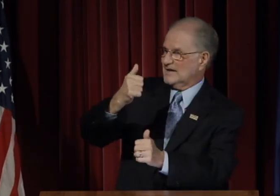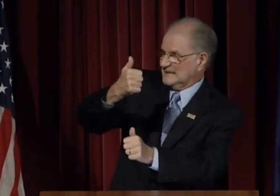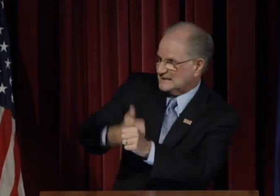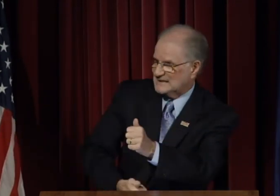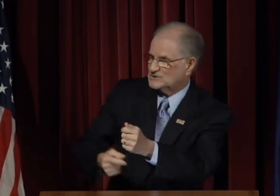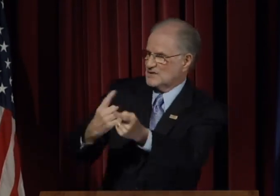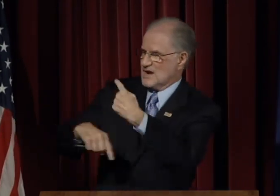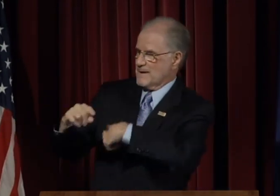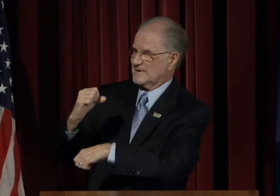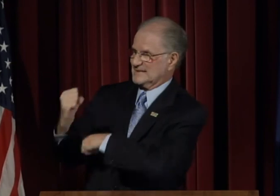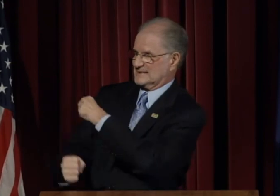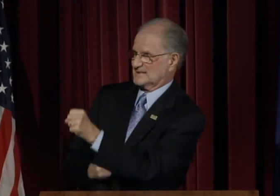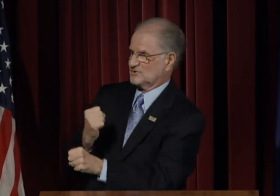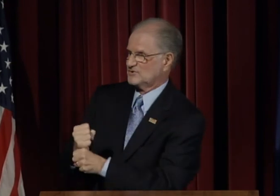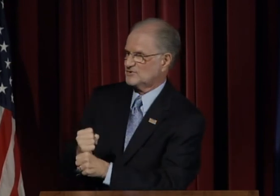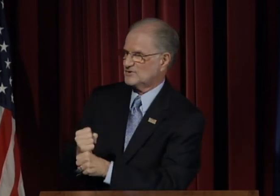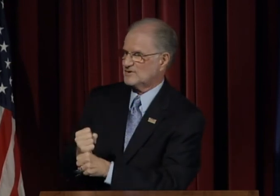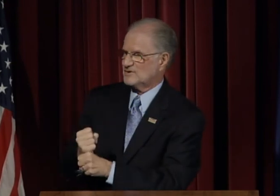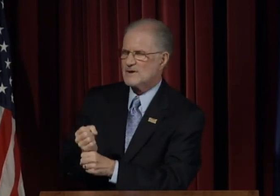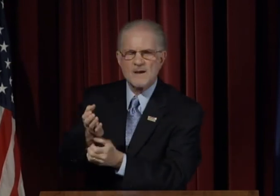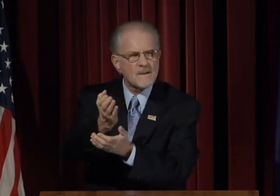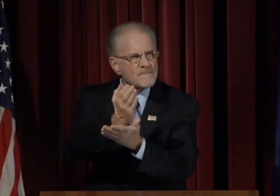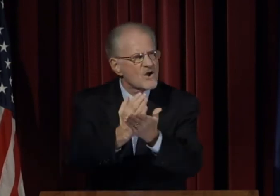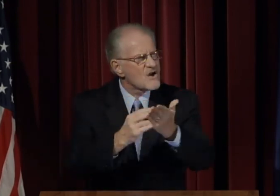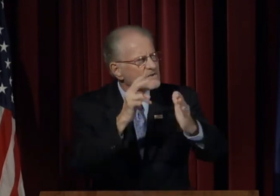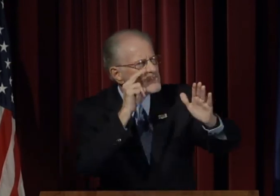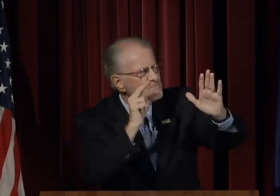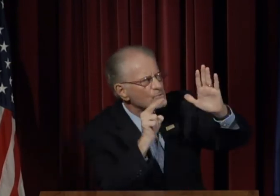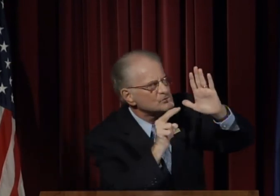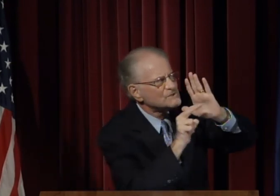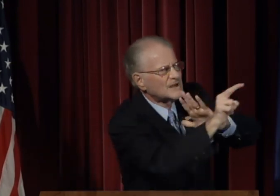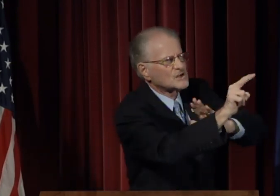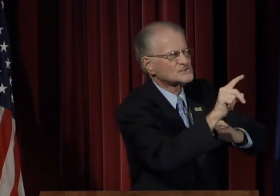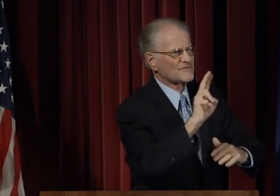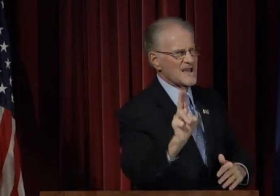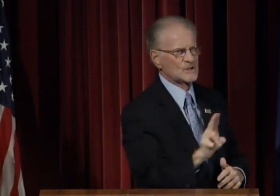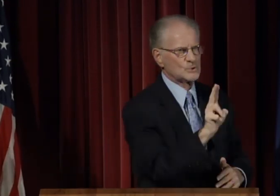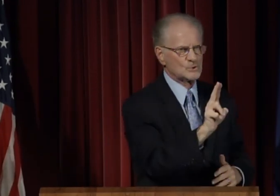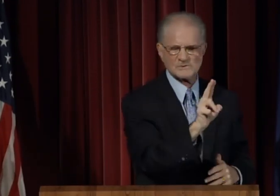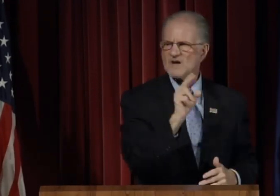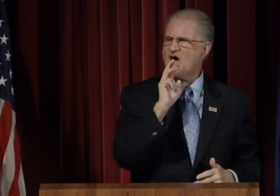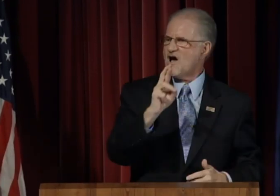representation prepares a budget for each coming year.